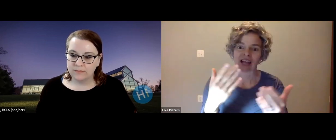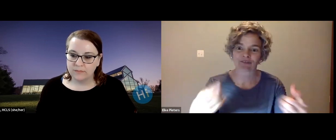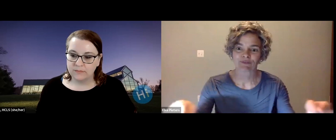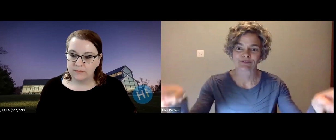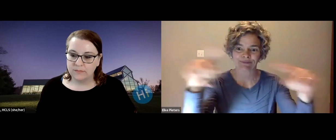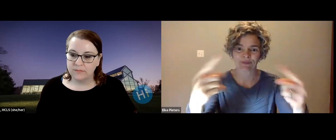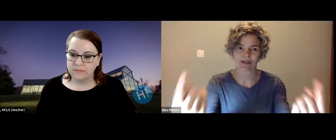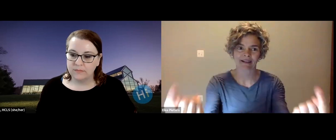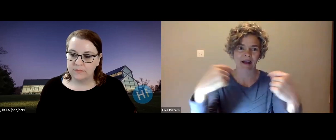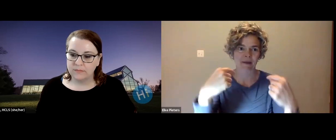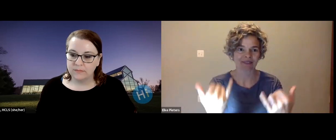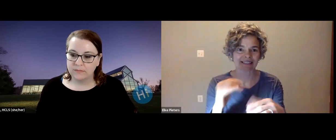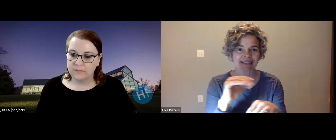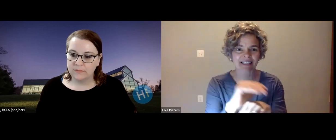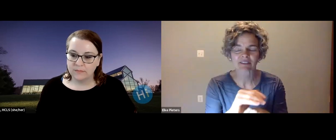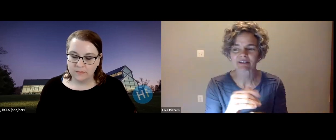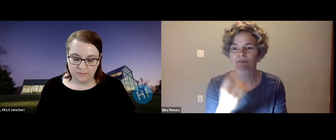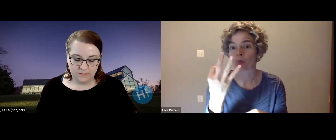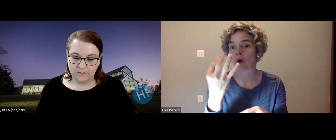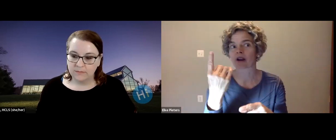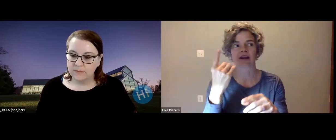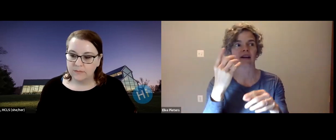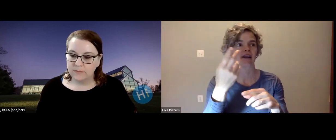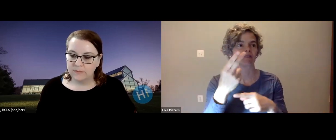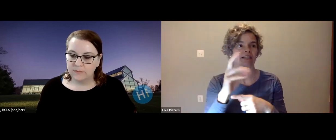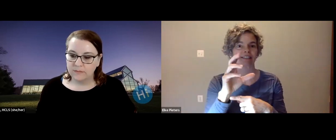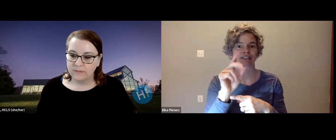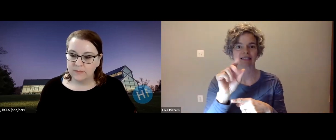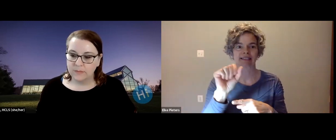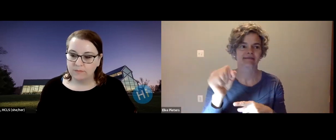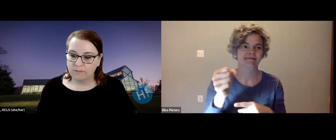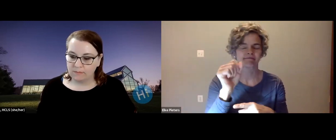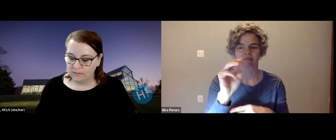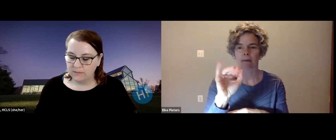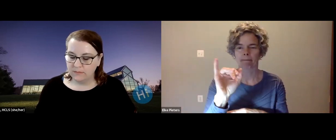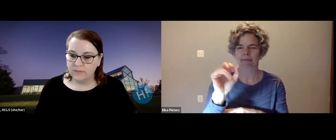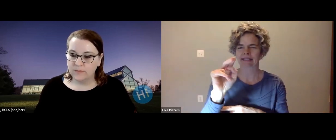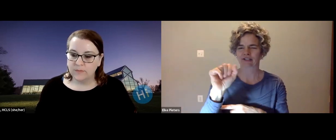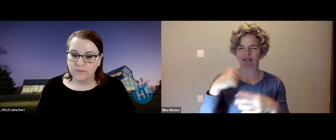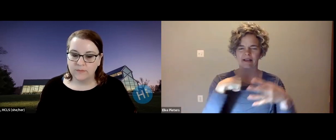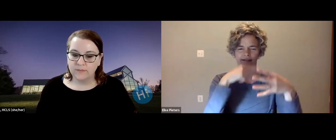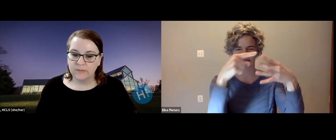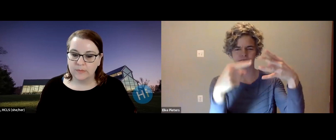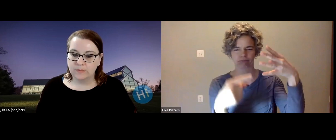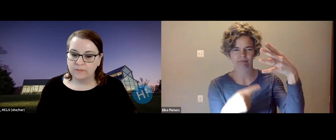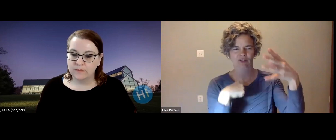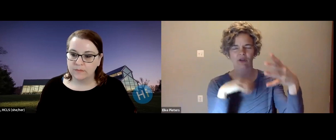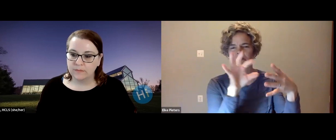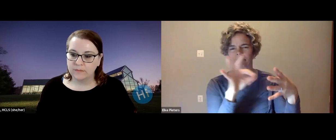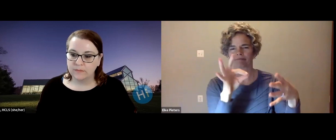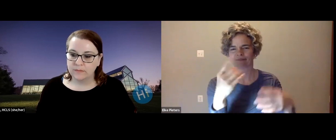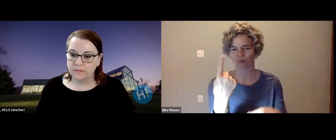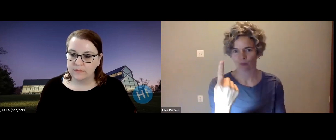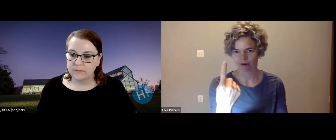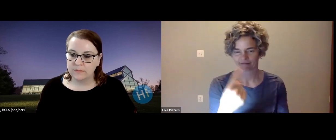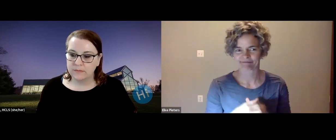Association of the Deaf HC ad. I want to thank you all for coming